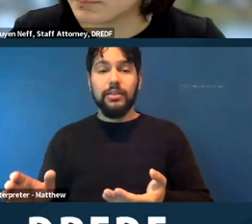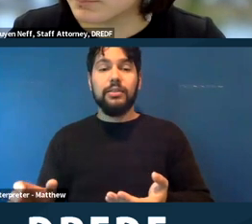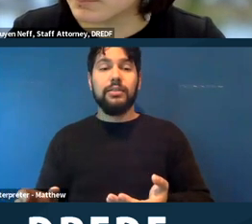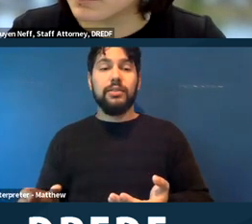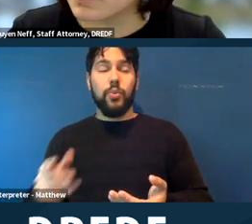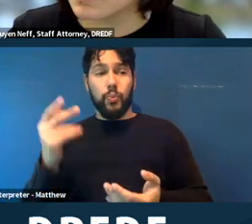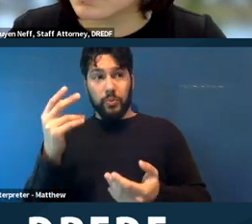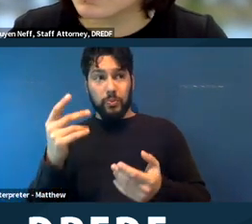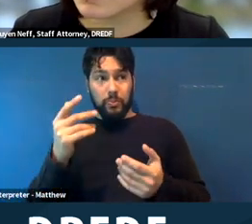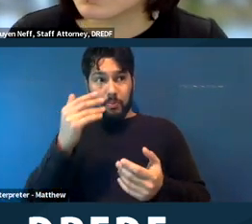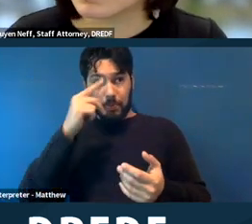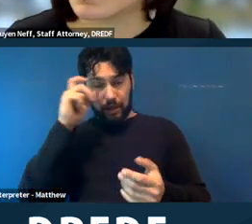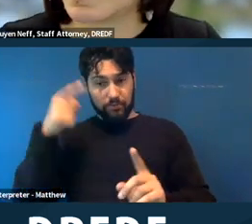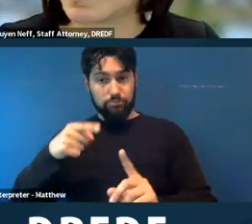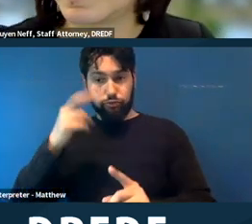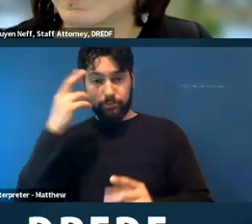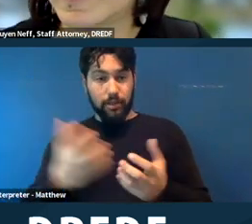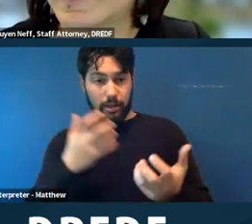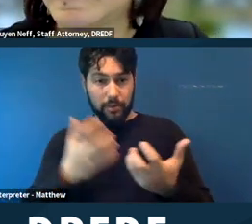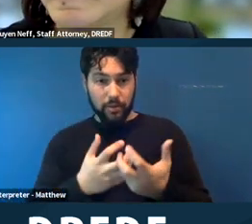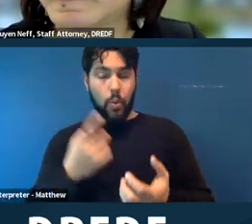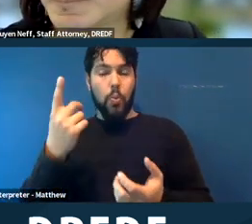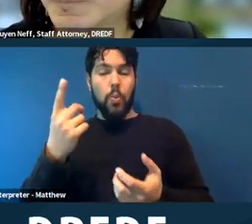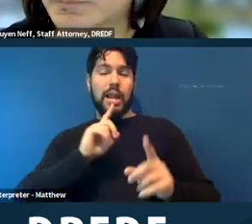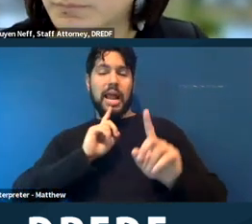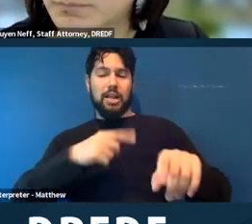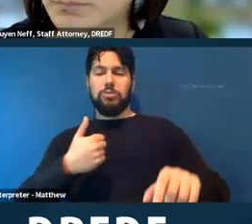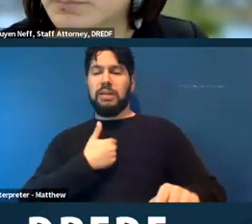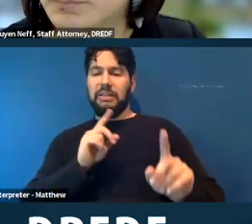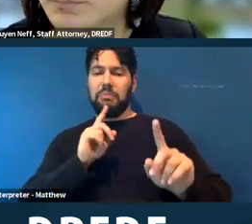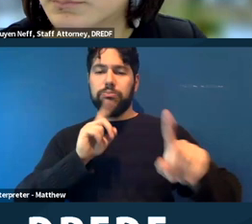and I had put an answer to one of the questions posed, a link to the decision,